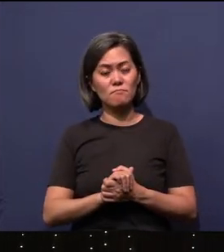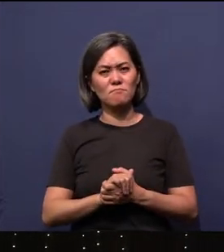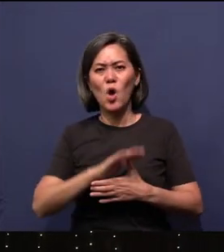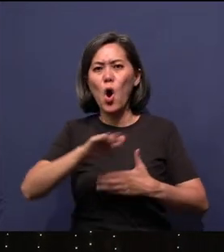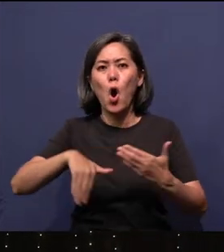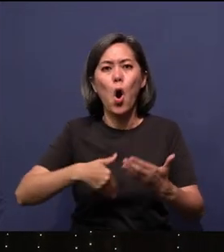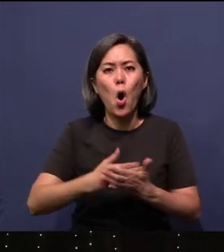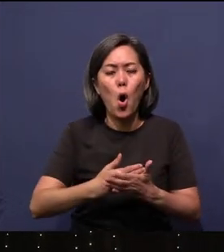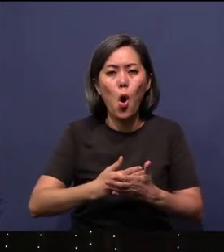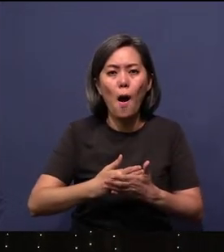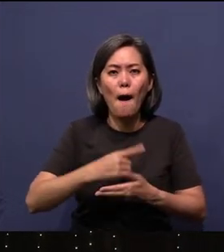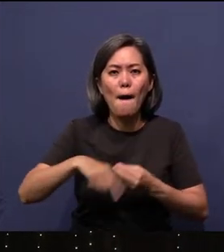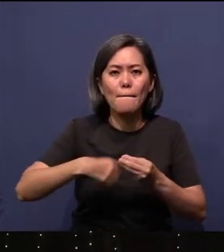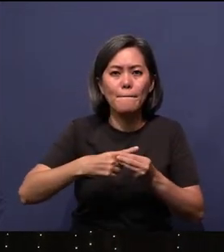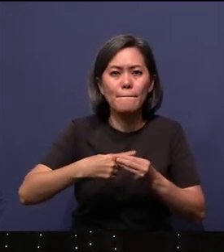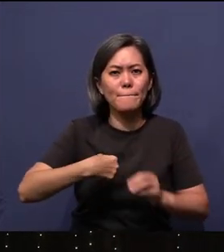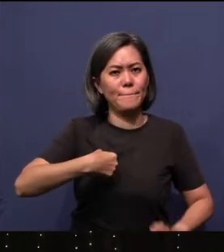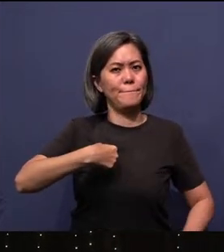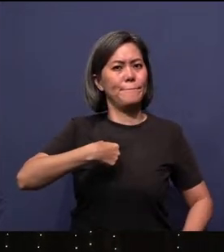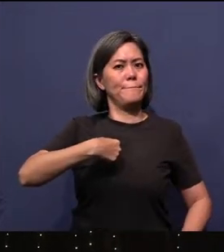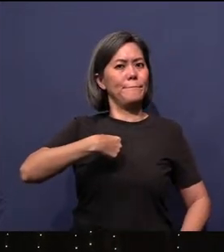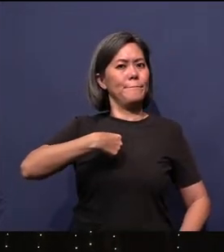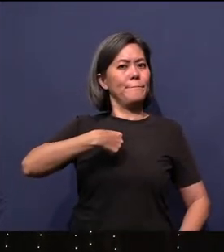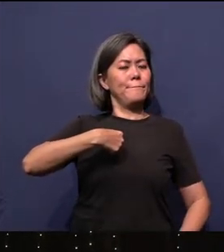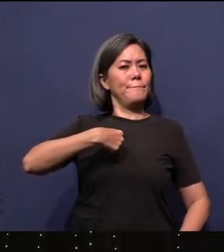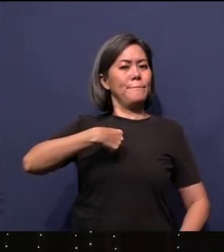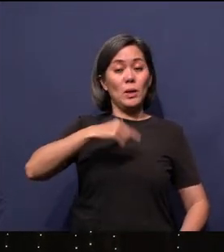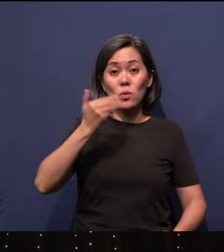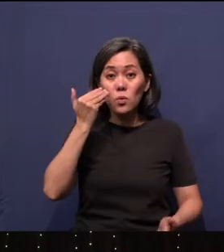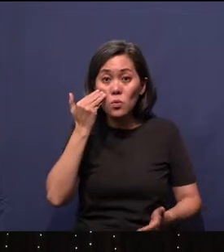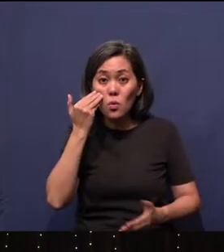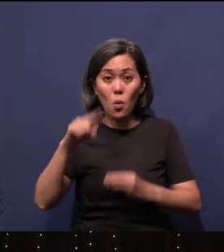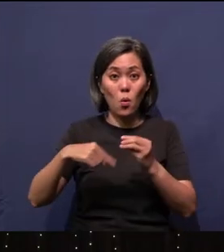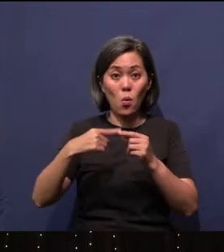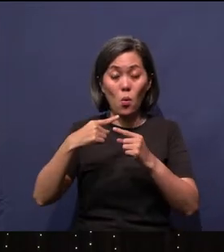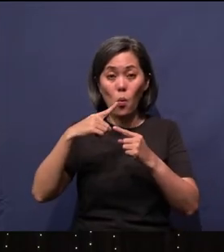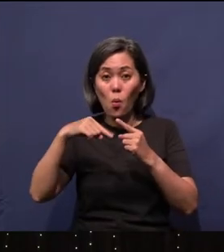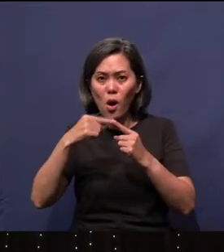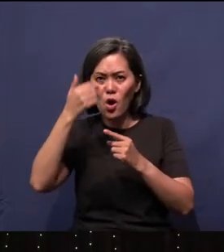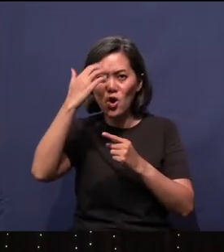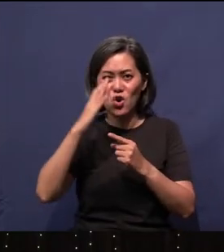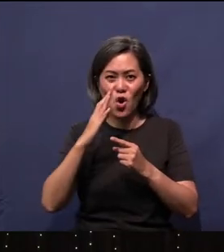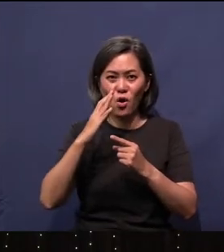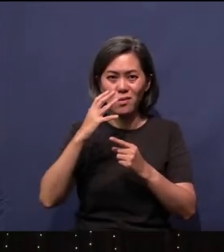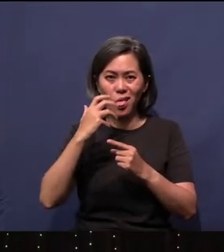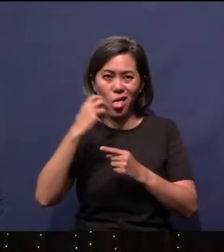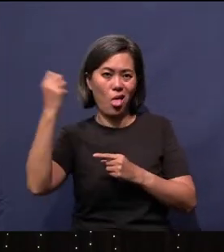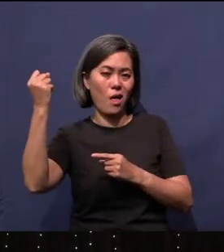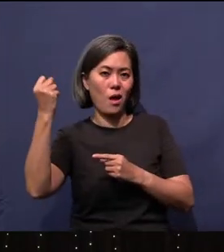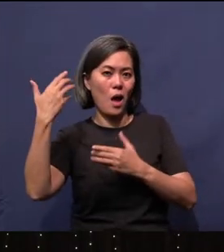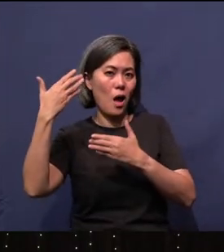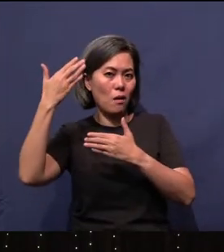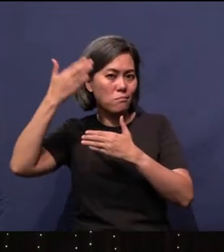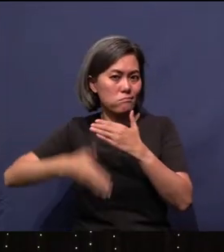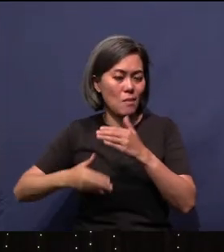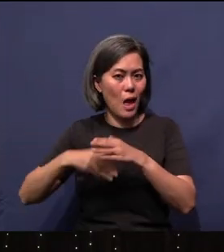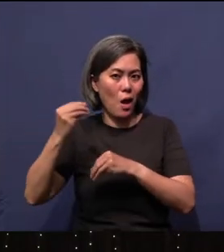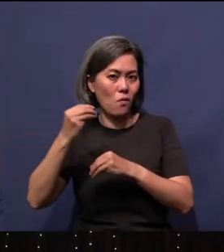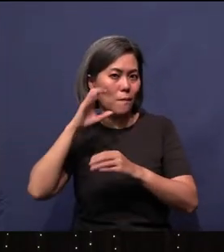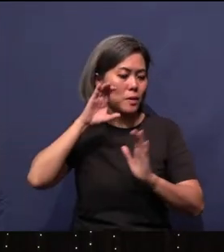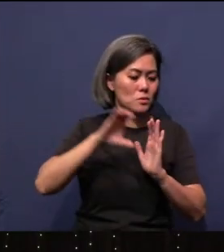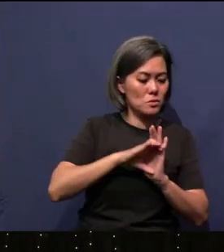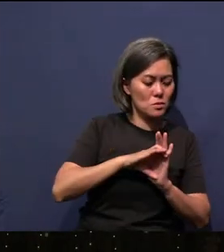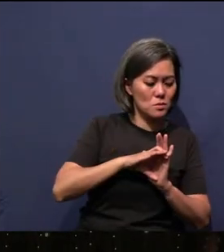You know, when God is left out of the picture, what God has made good, we ruin it.